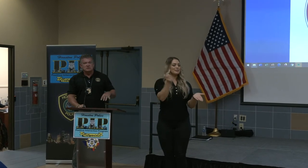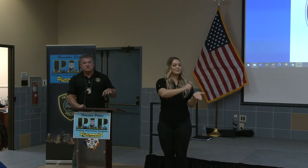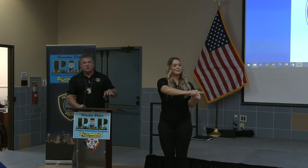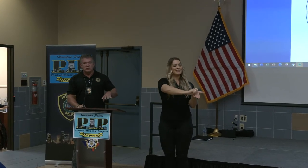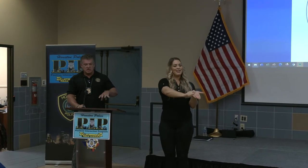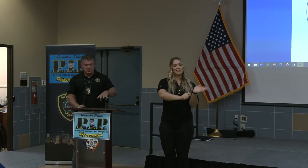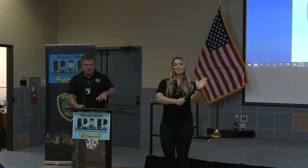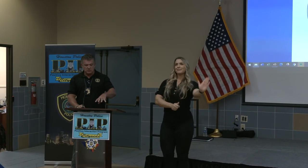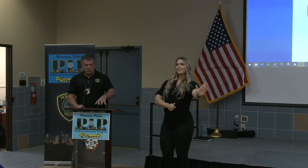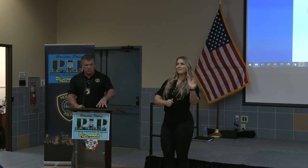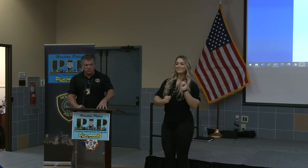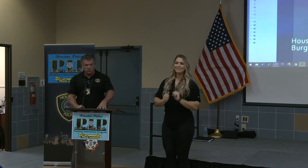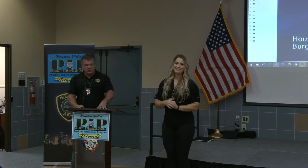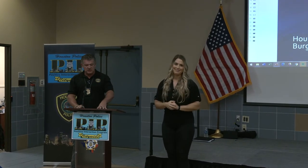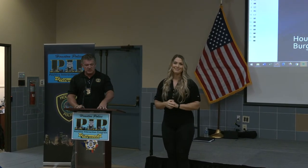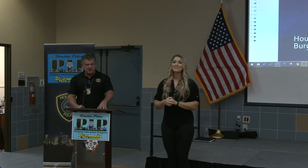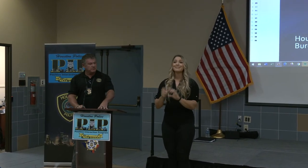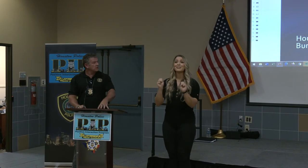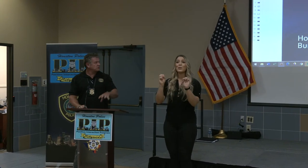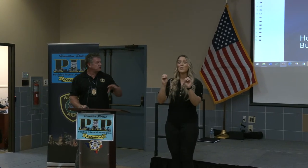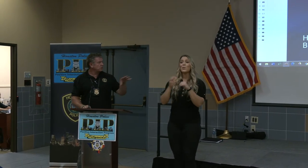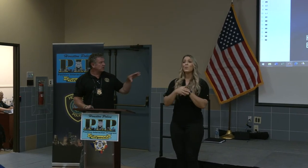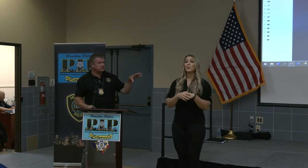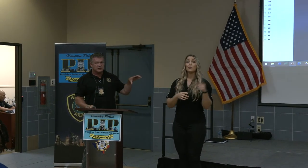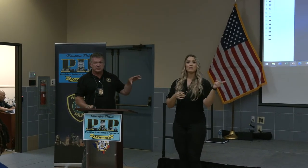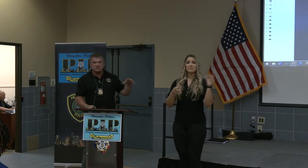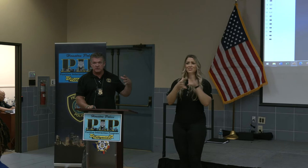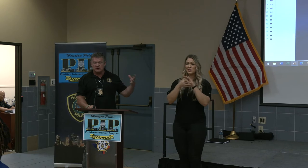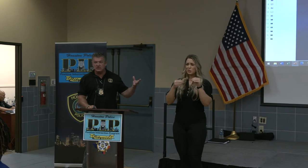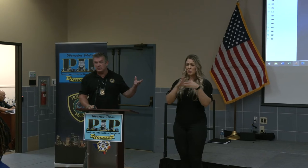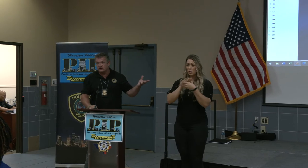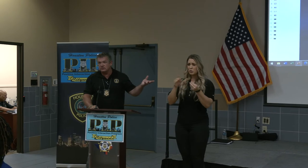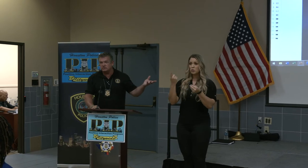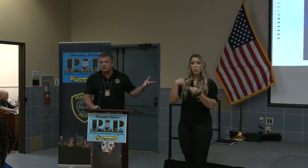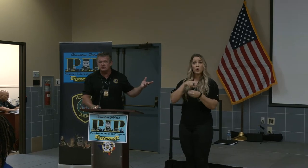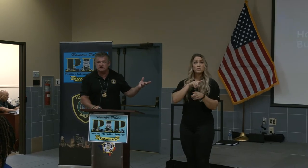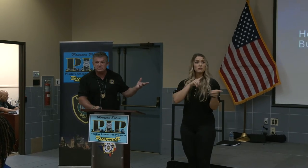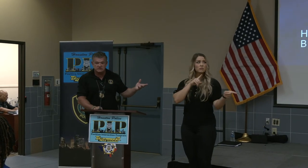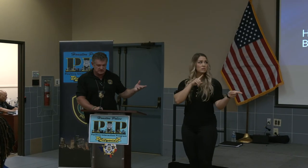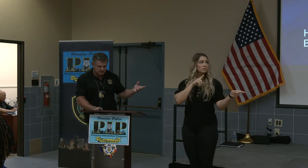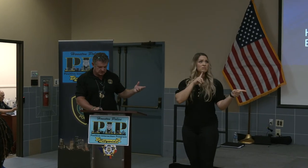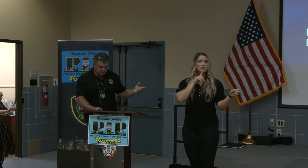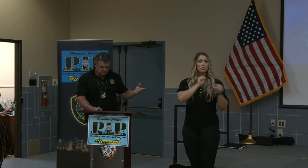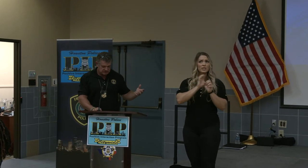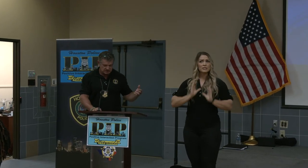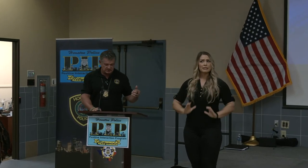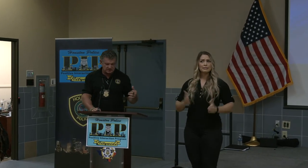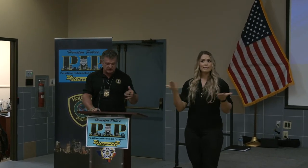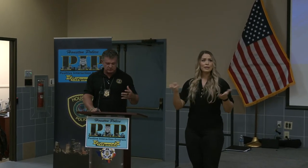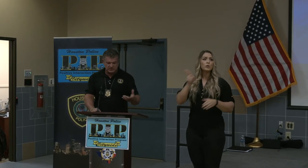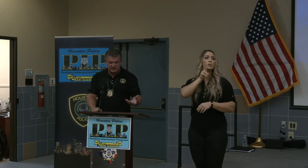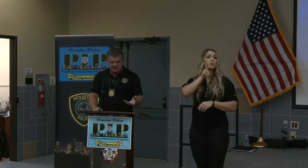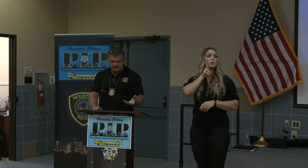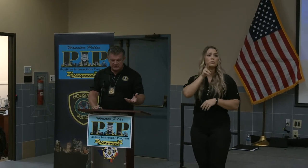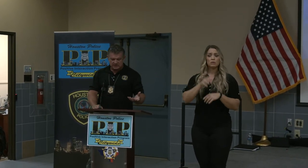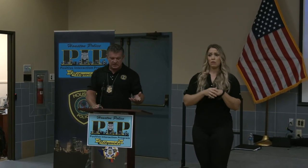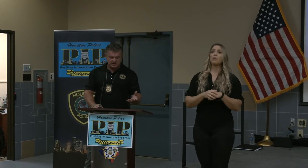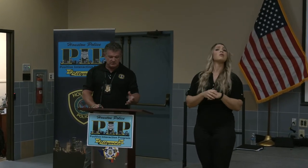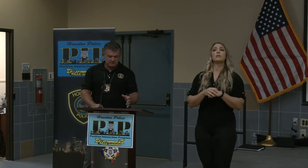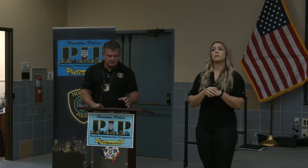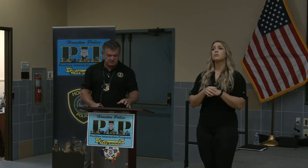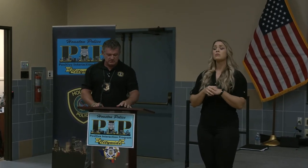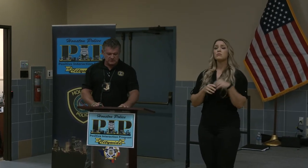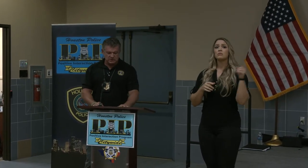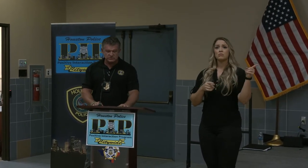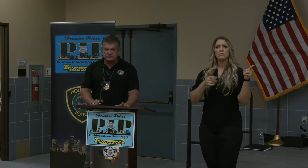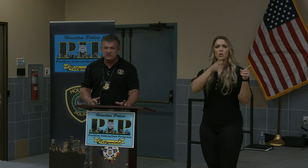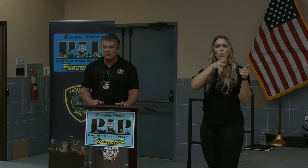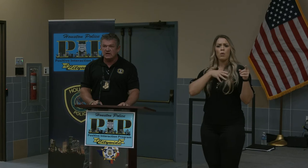So those stories -- we went around and those were citizens here in Houston. Brittany, single mom,